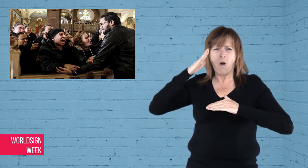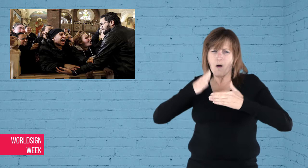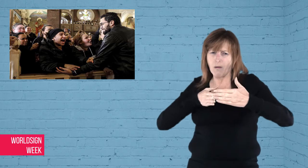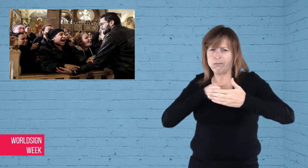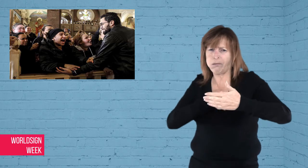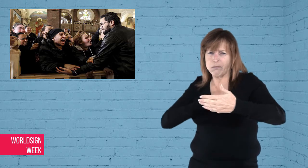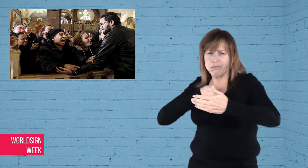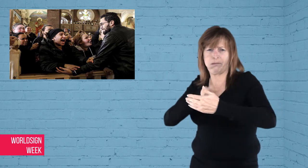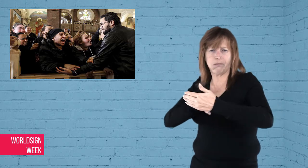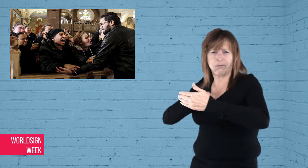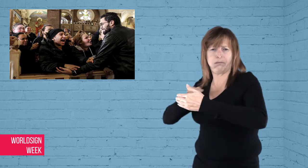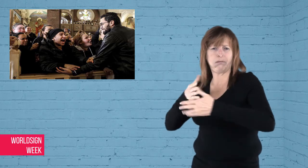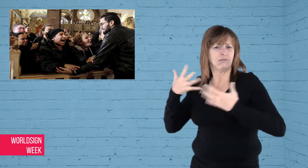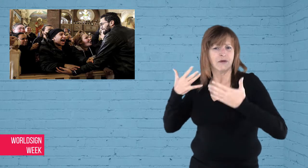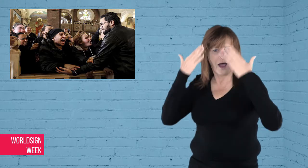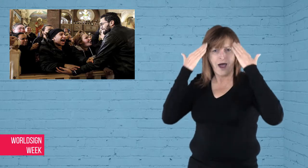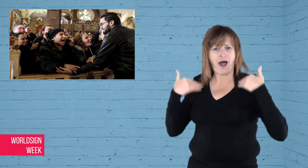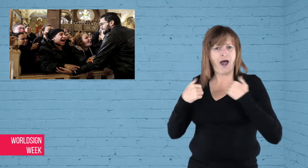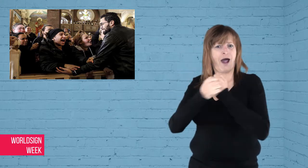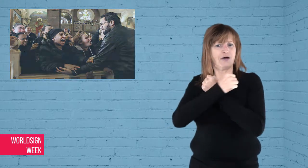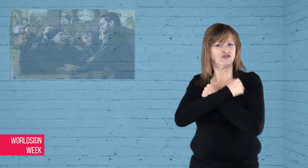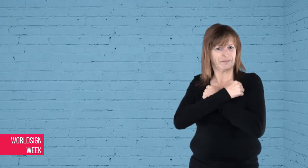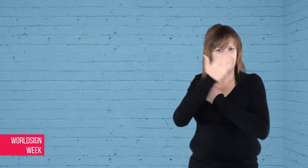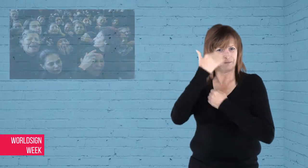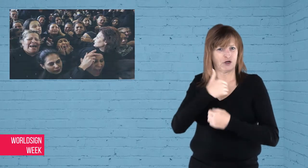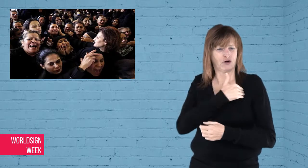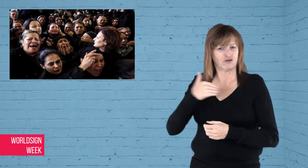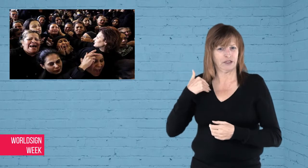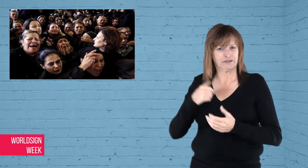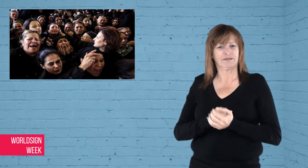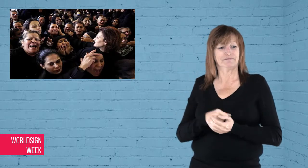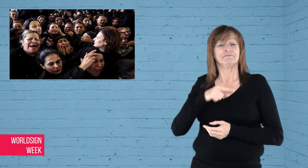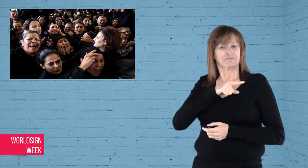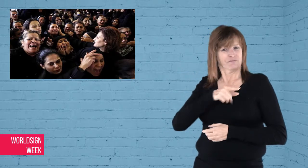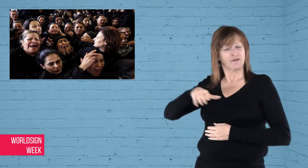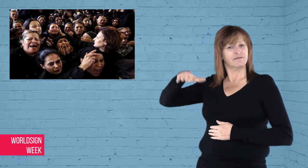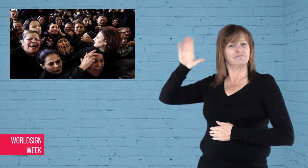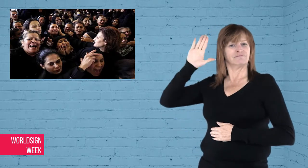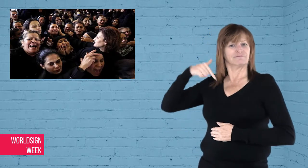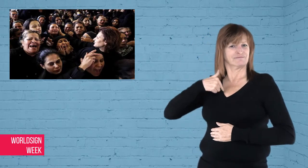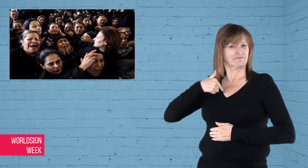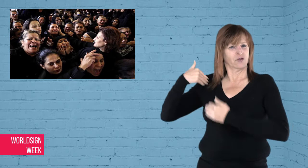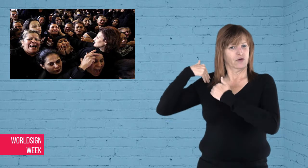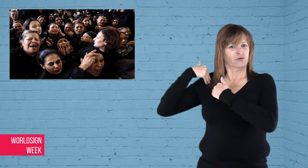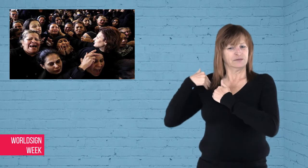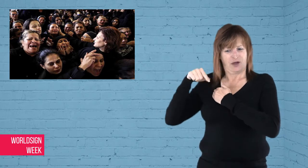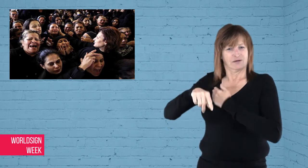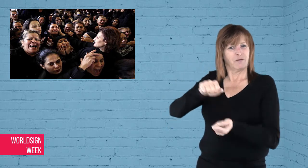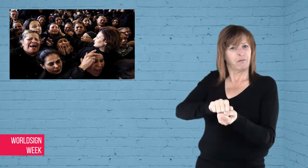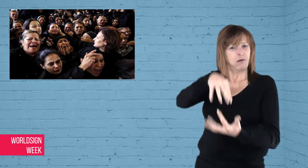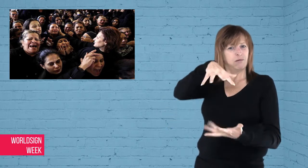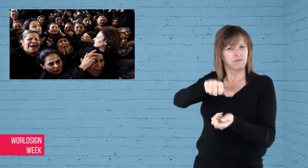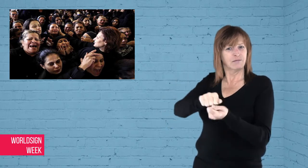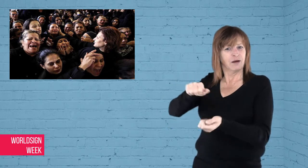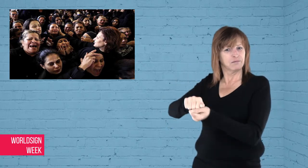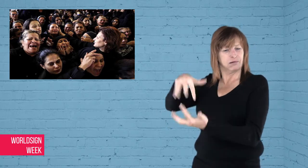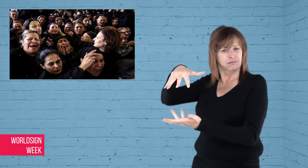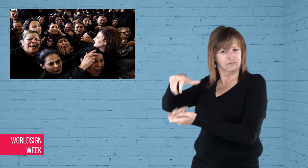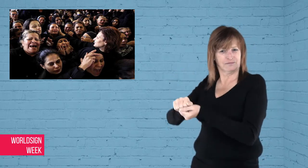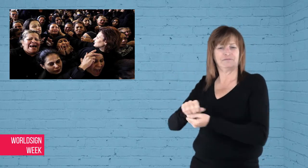against Egyptian Christians, has claimed responsibility for these latest